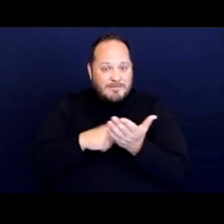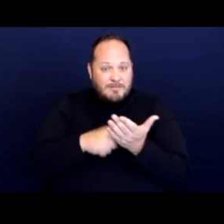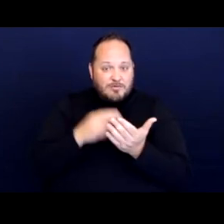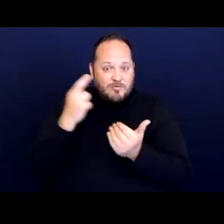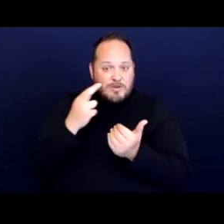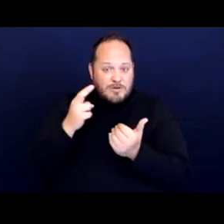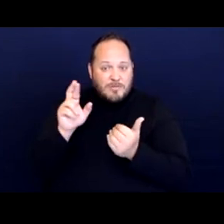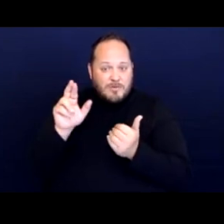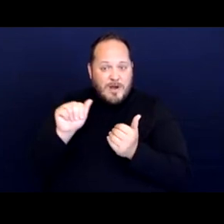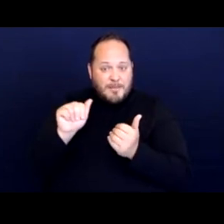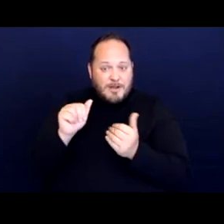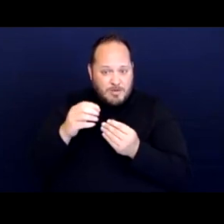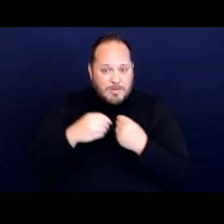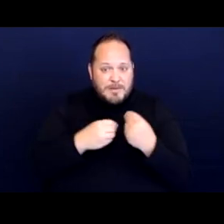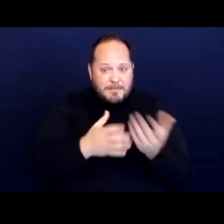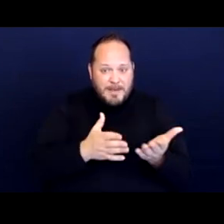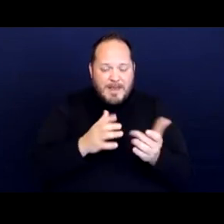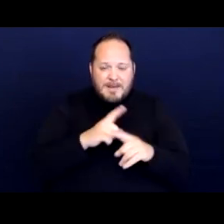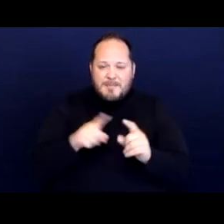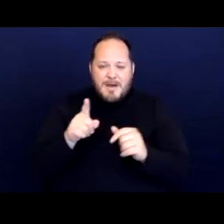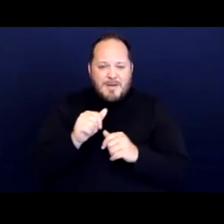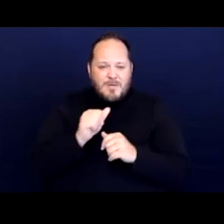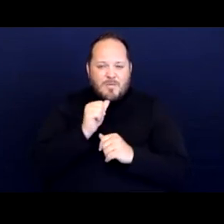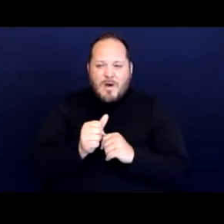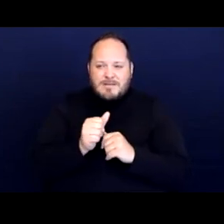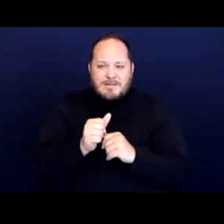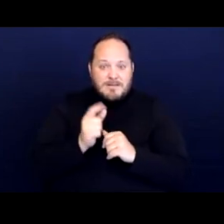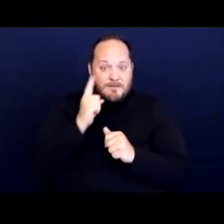but it wasn't for every person